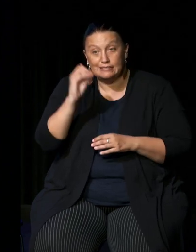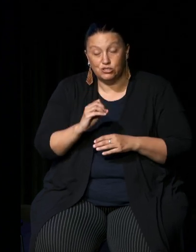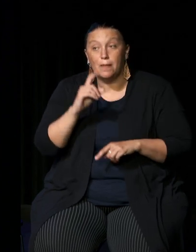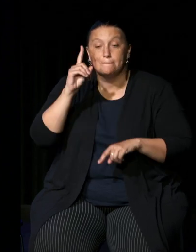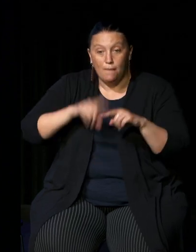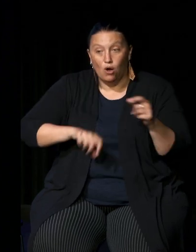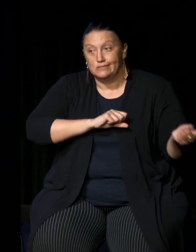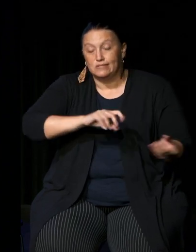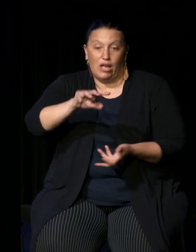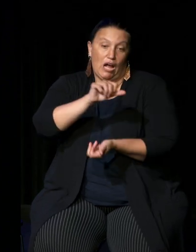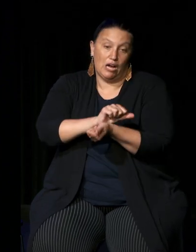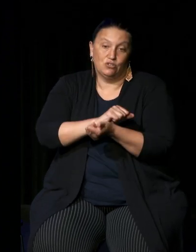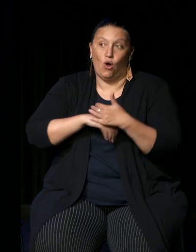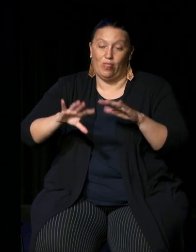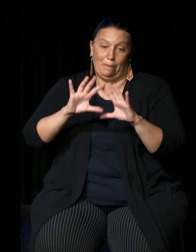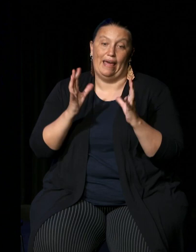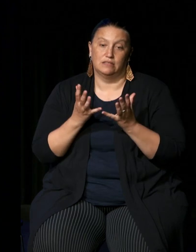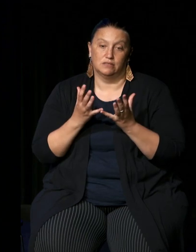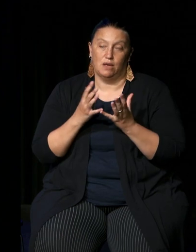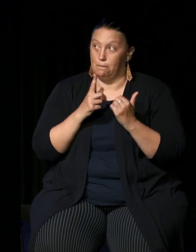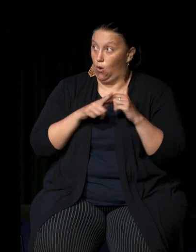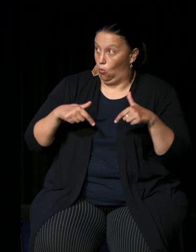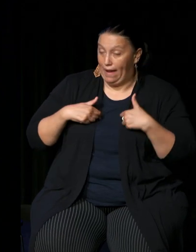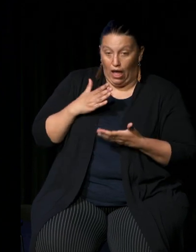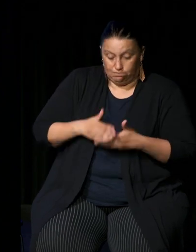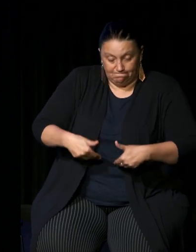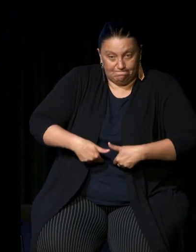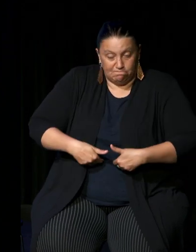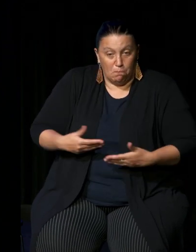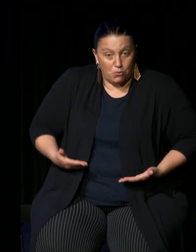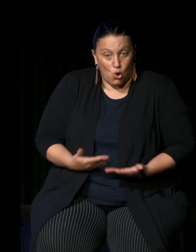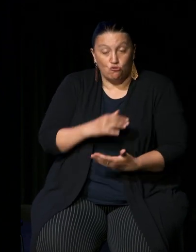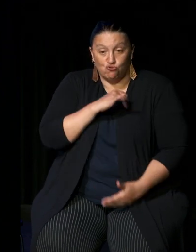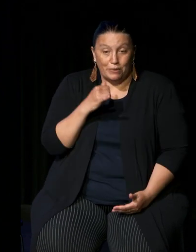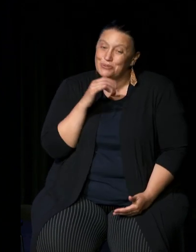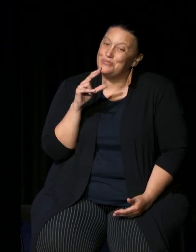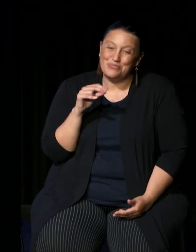we are not an innately criminal people our children are alienated from their families